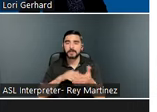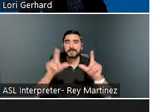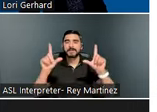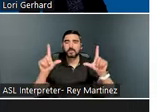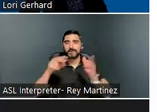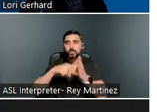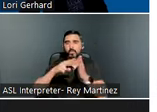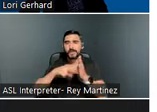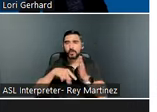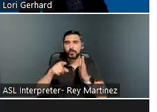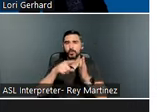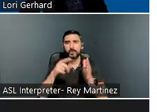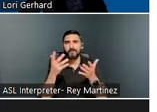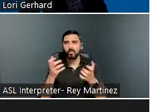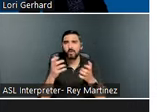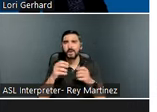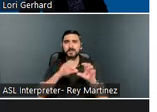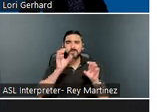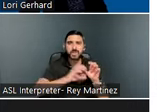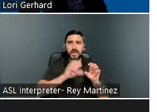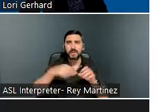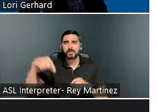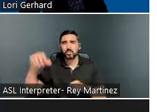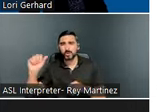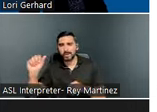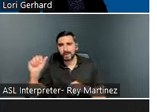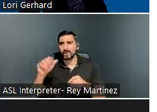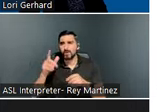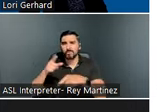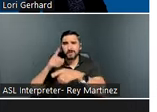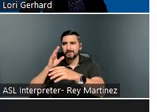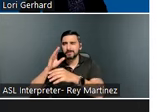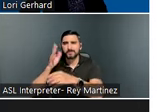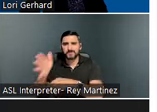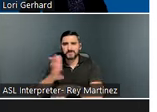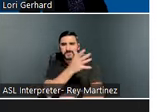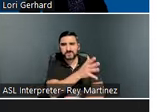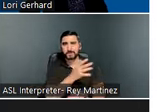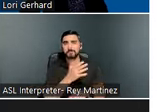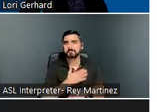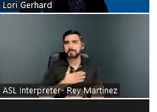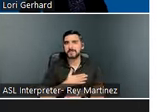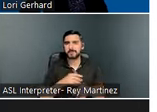chat and Q&A boxes, activate the speech on demand feature by pressing Insert,